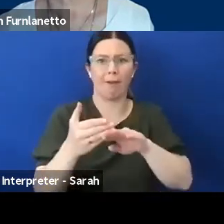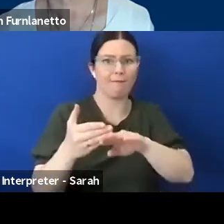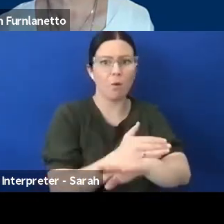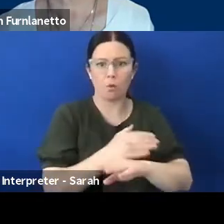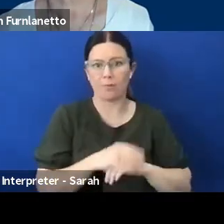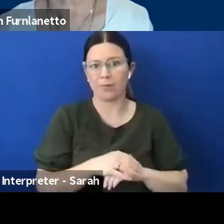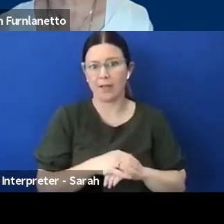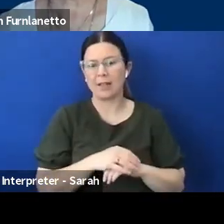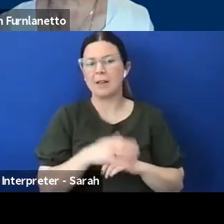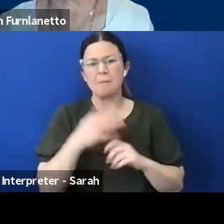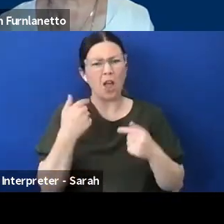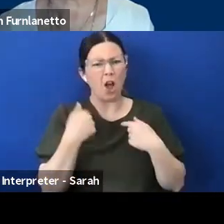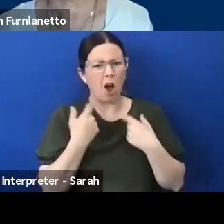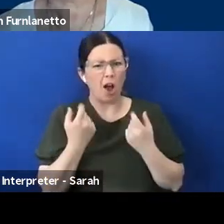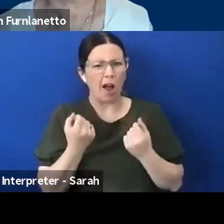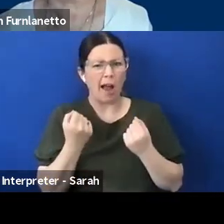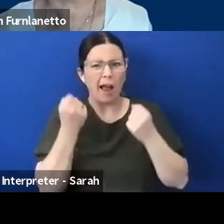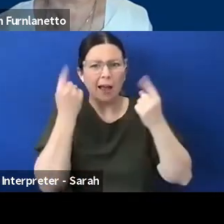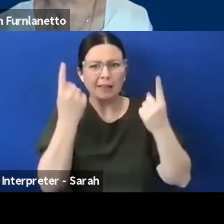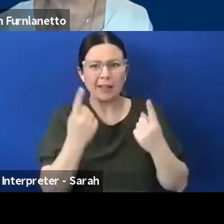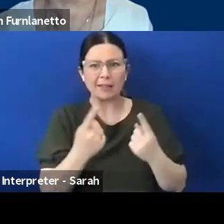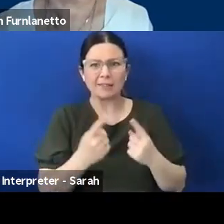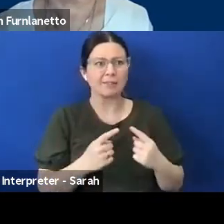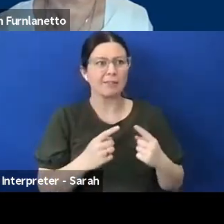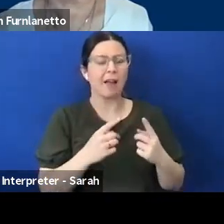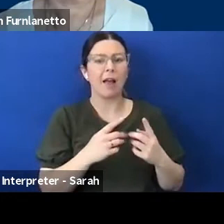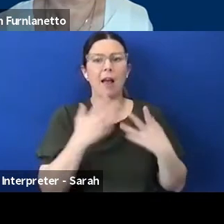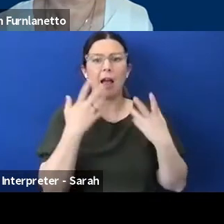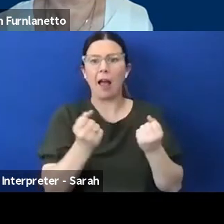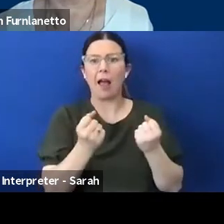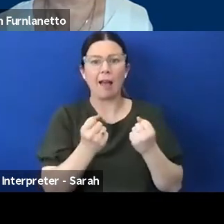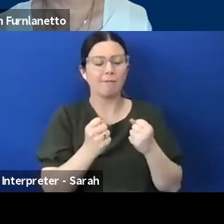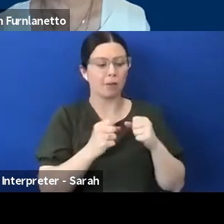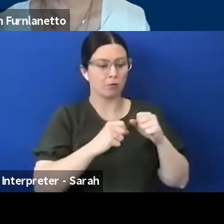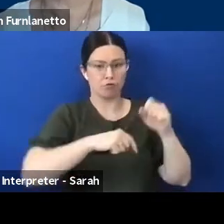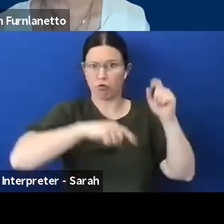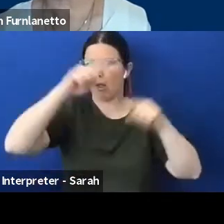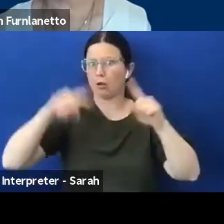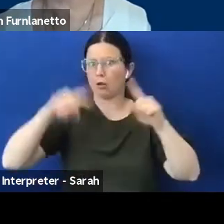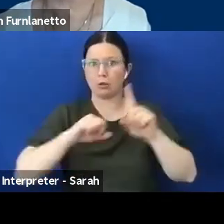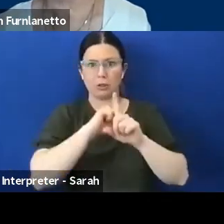that the range of scenario are much, much more significant across the entire emergency services